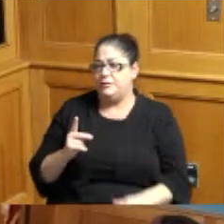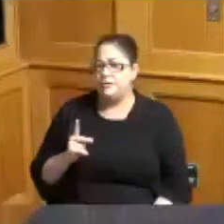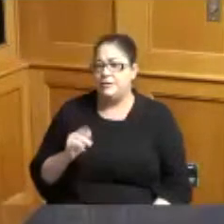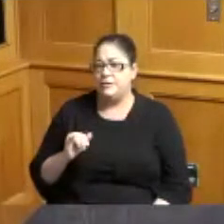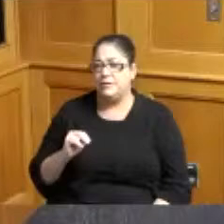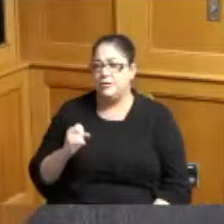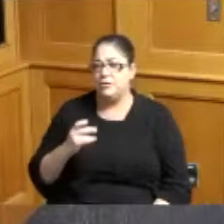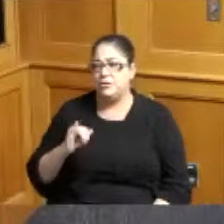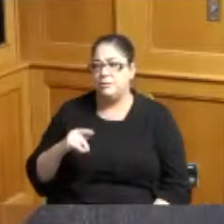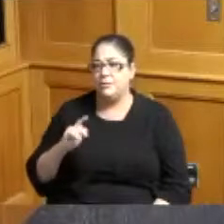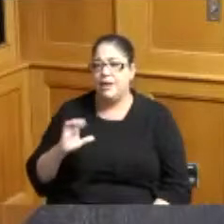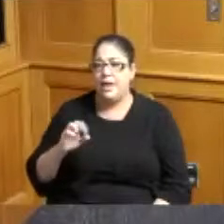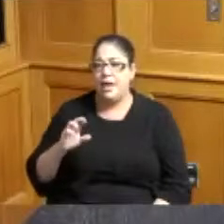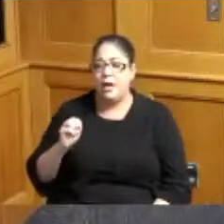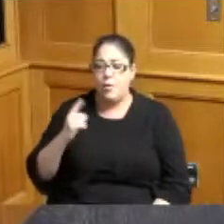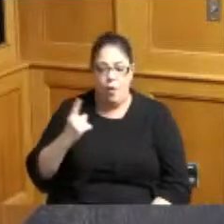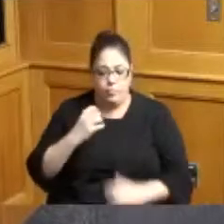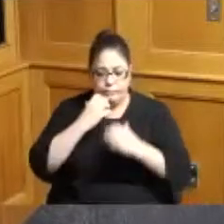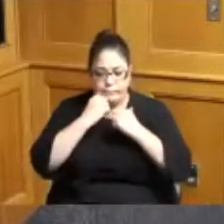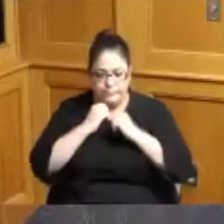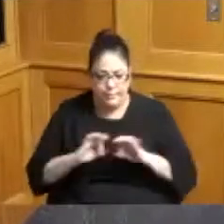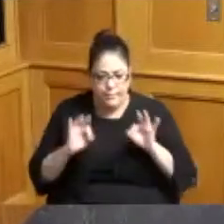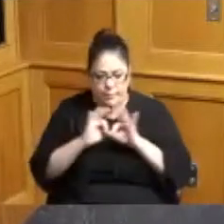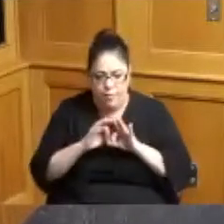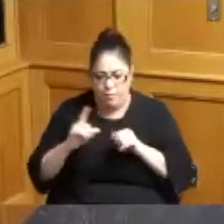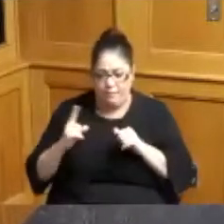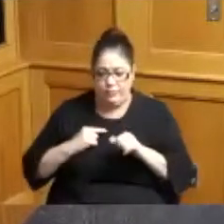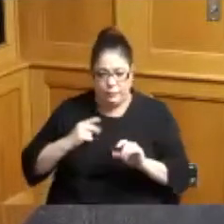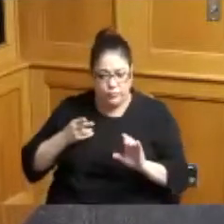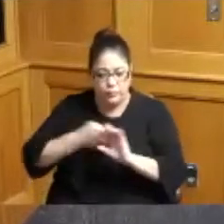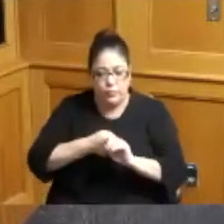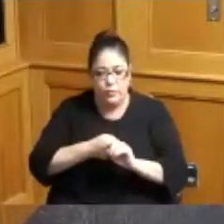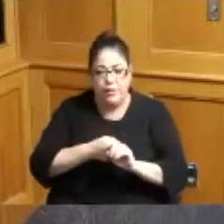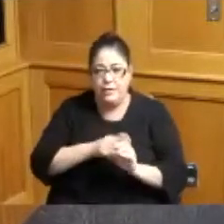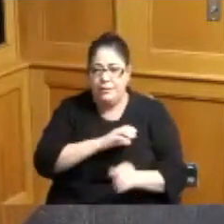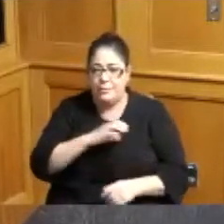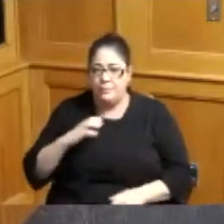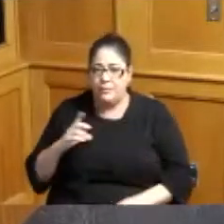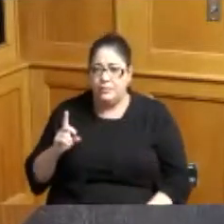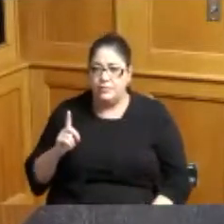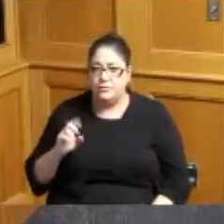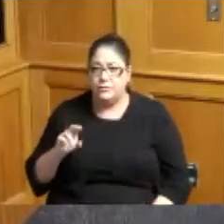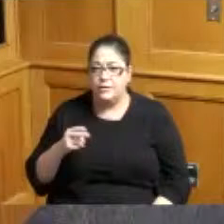something that was important when I first came in Commissioner Driehaus had started